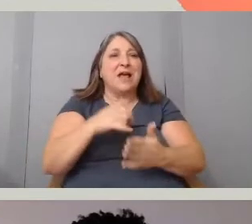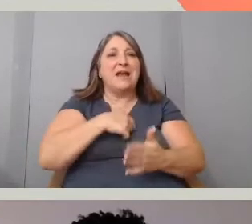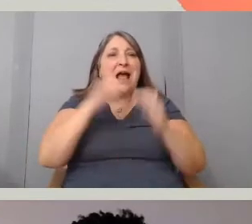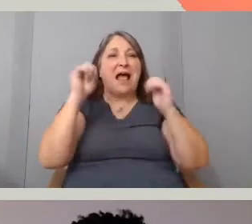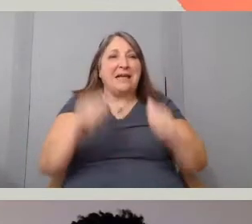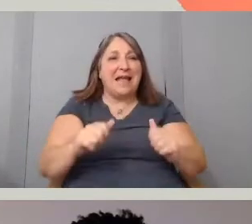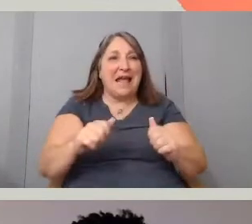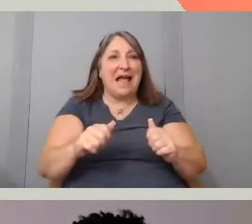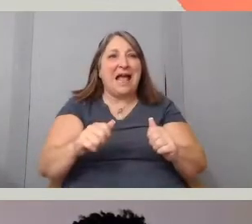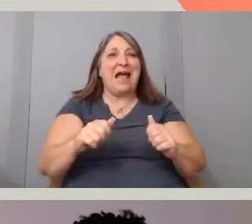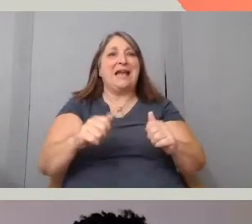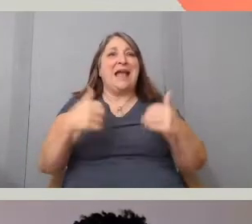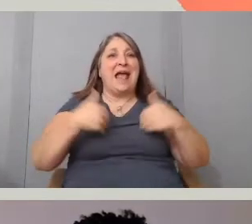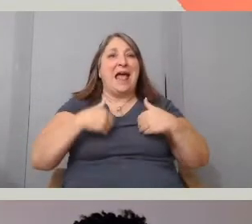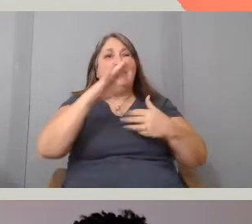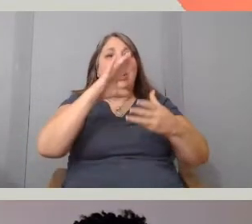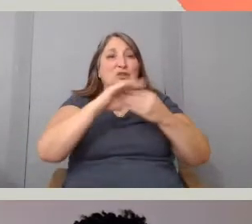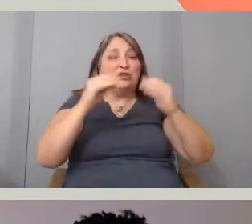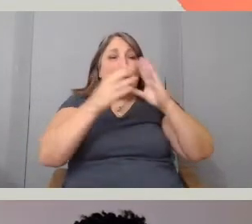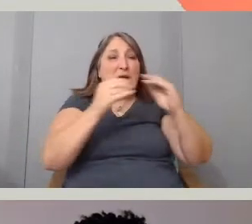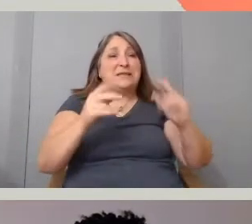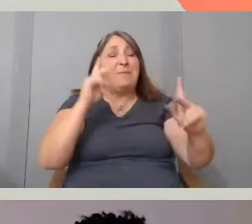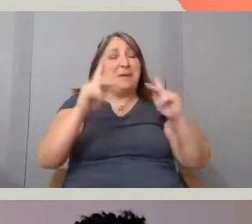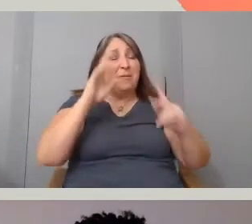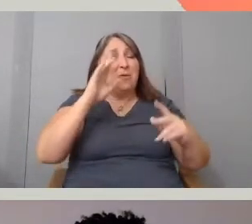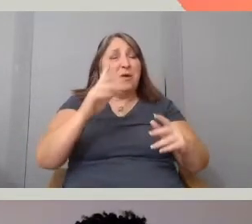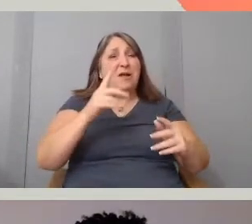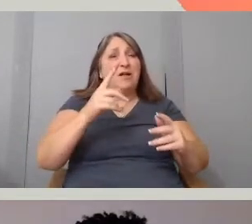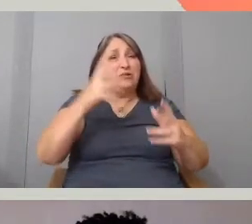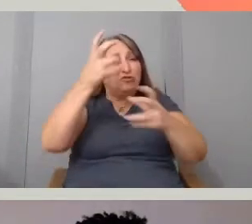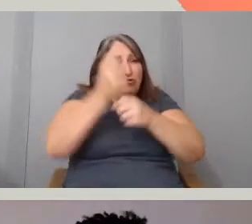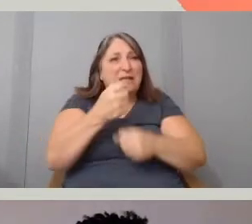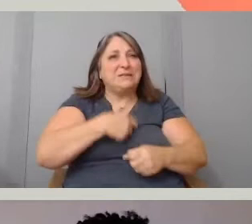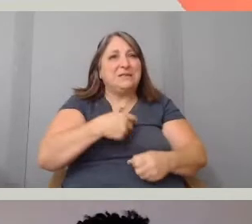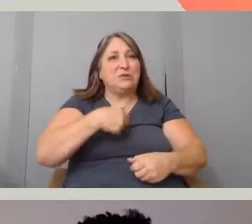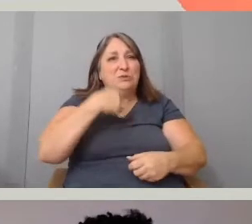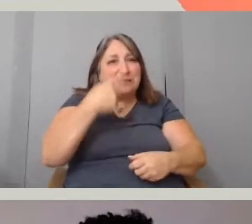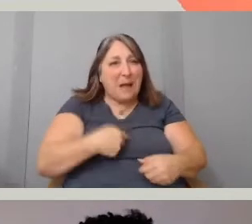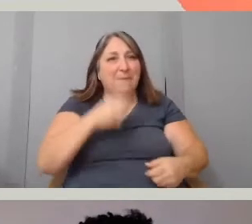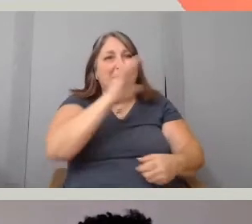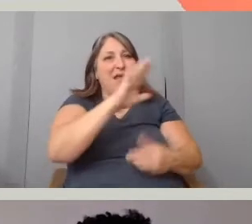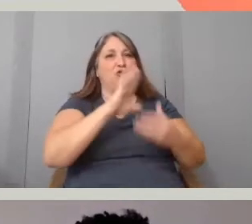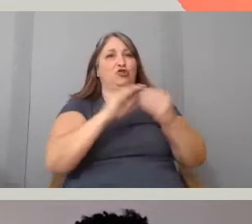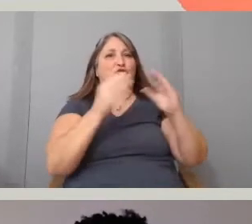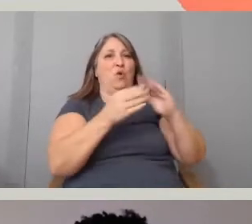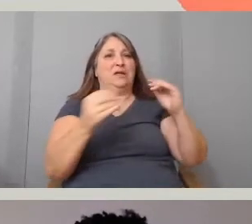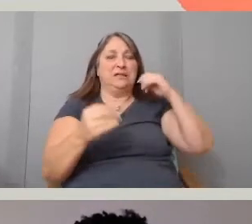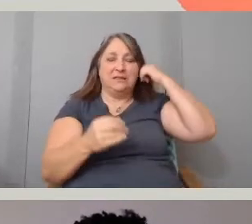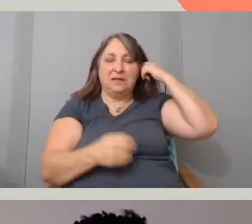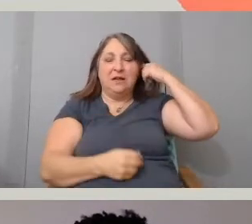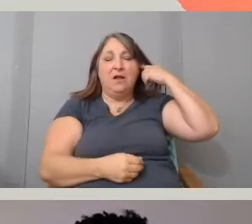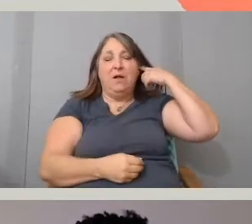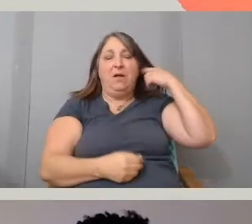so they can tell me their stories, right? But trust, I think developed over time.